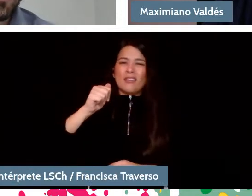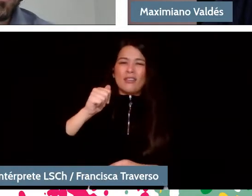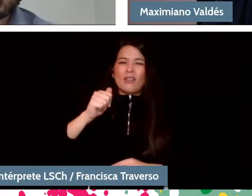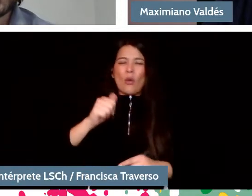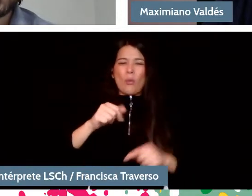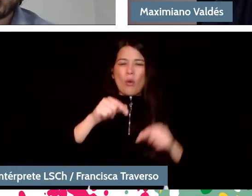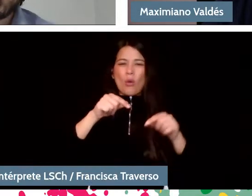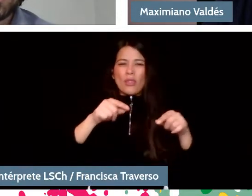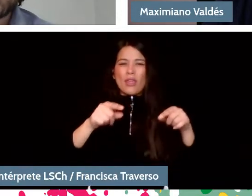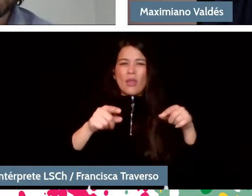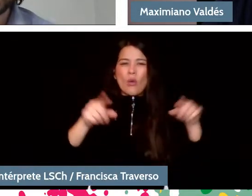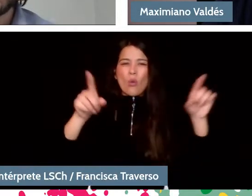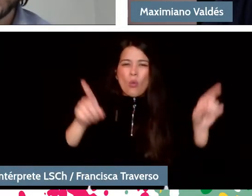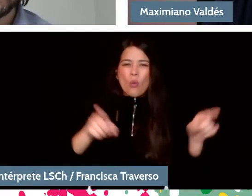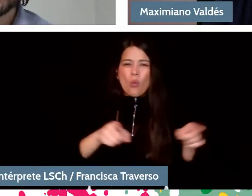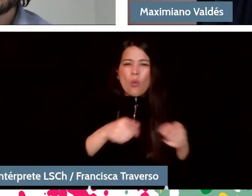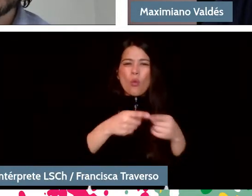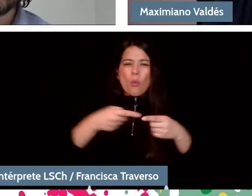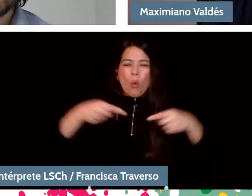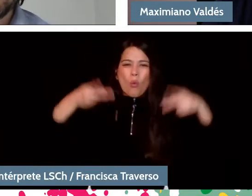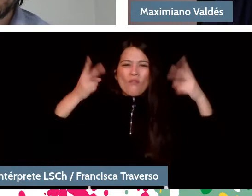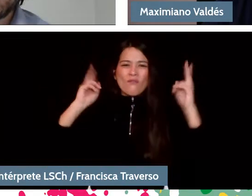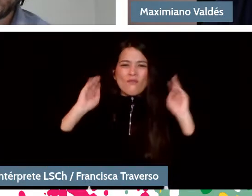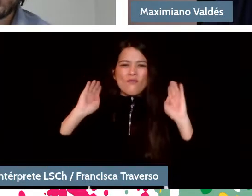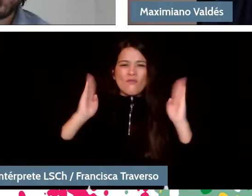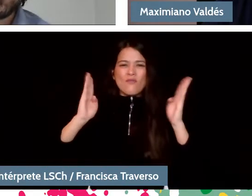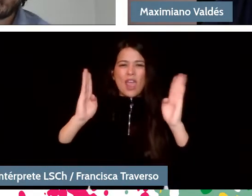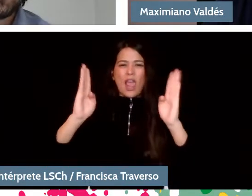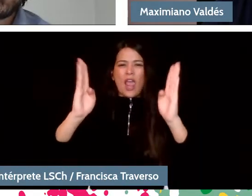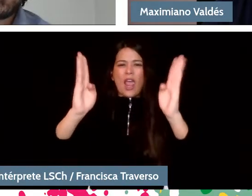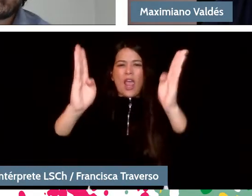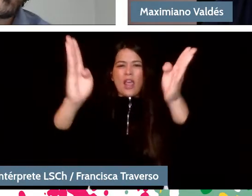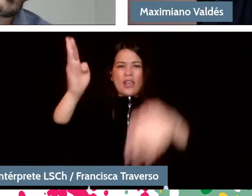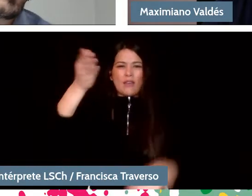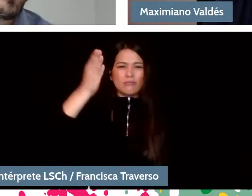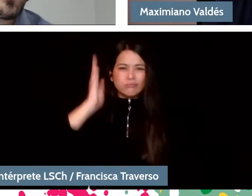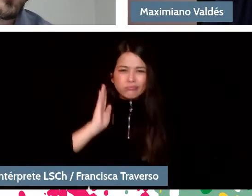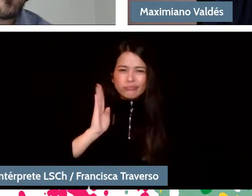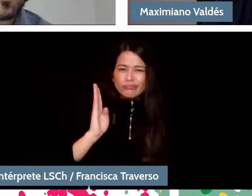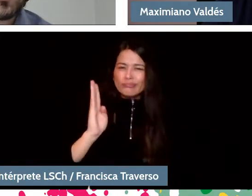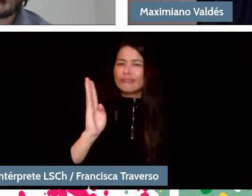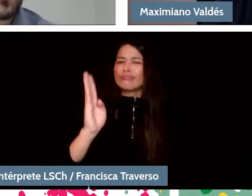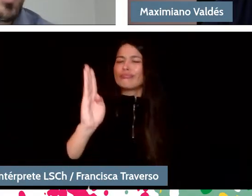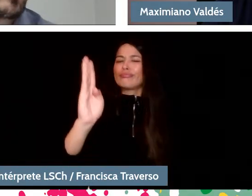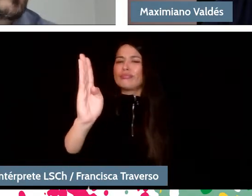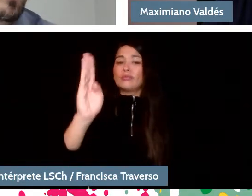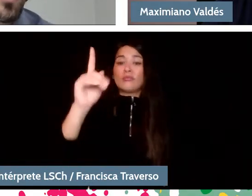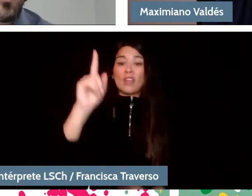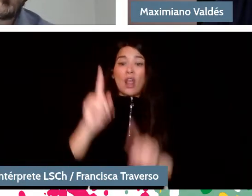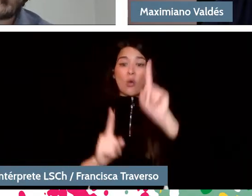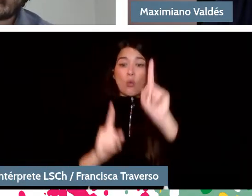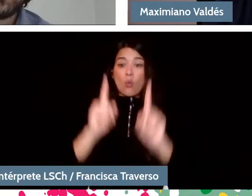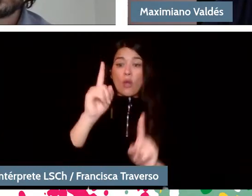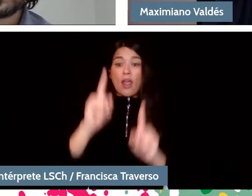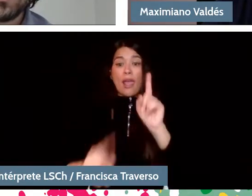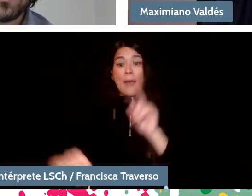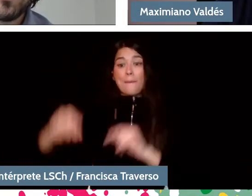like a trip, we start in one place and end up in another. Something that many other musical experiences, which have their own richness, do not have.